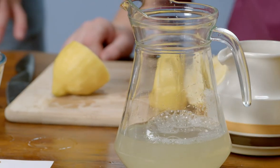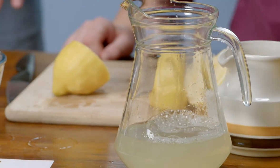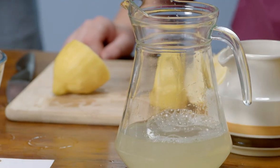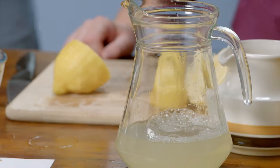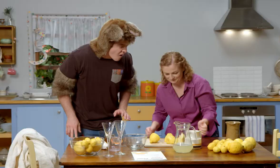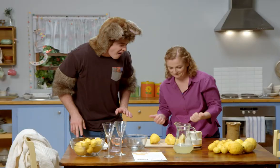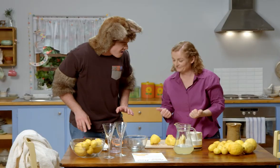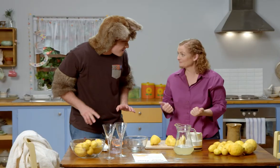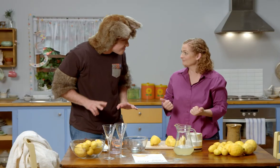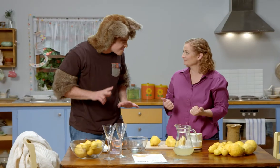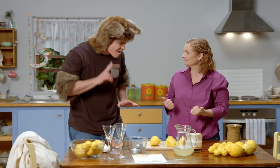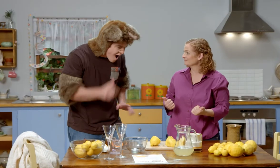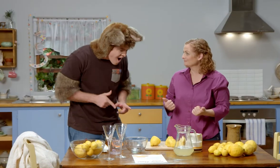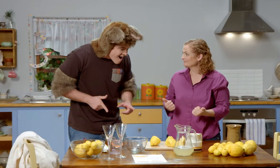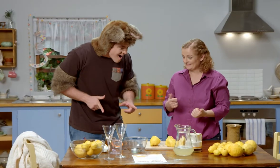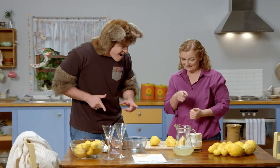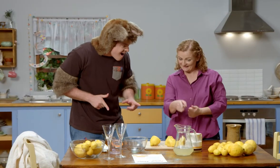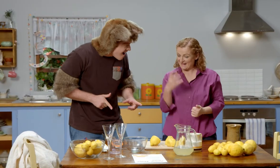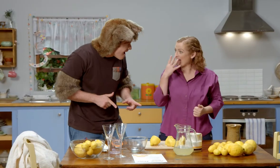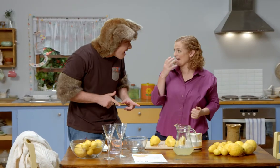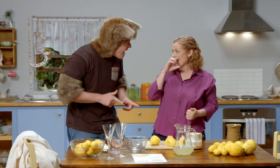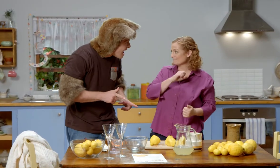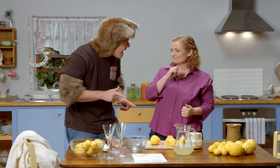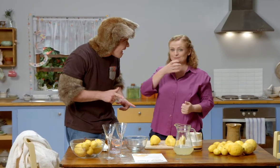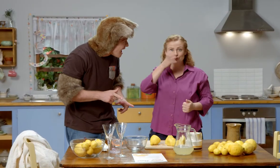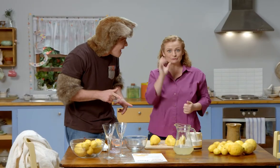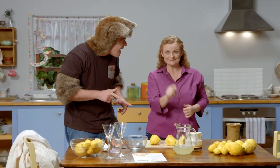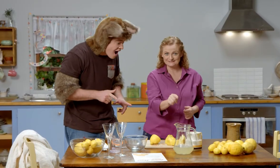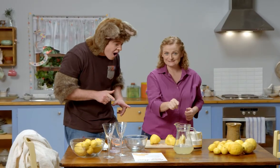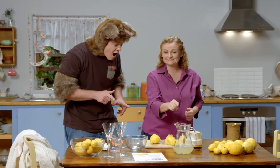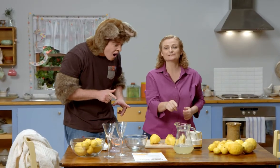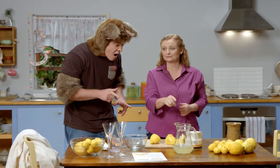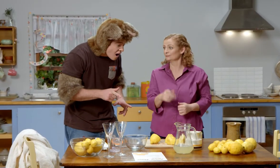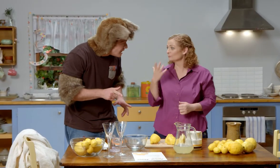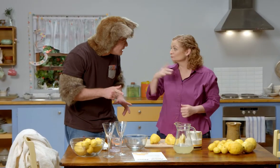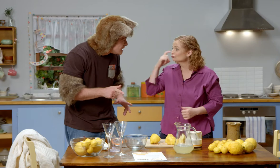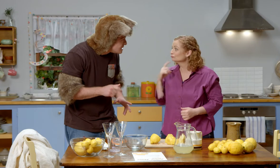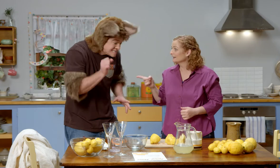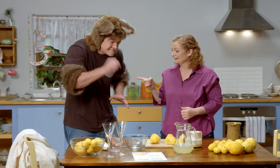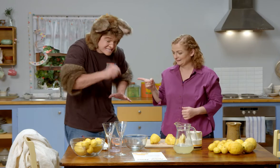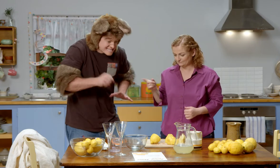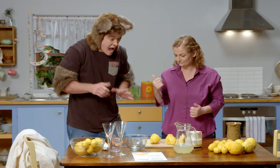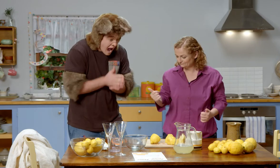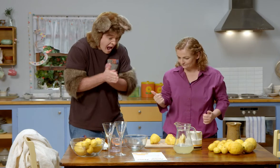Oh! That looks great! That is our lemon drink. Would you like to try some?